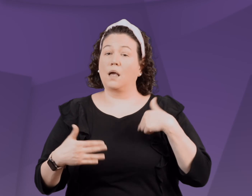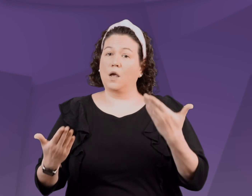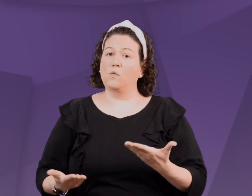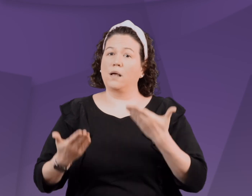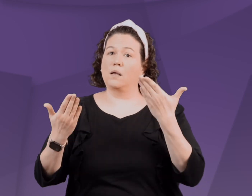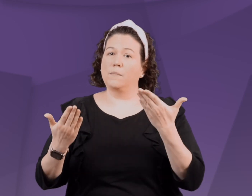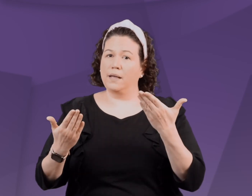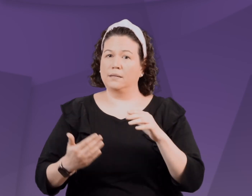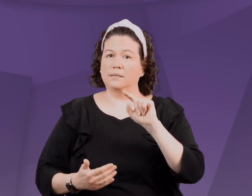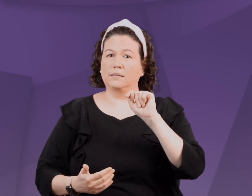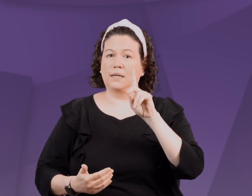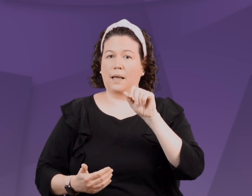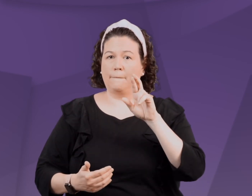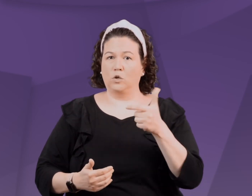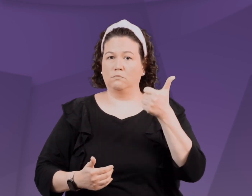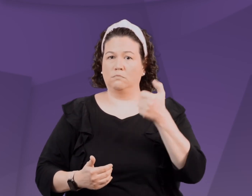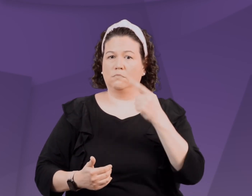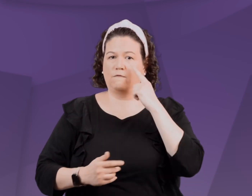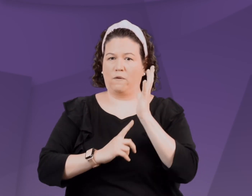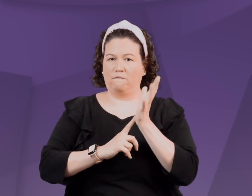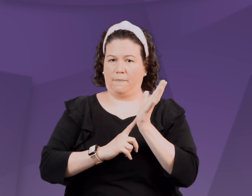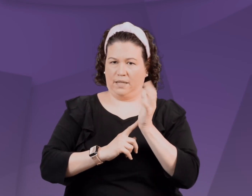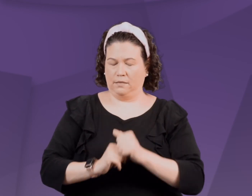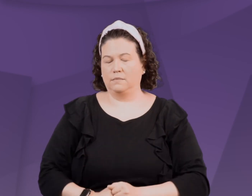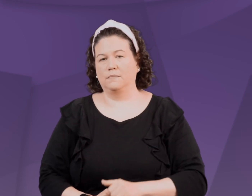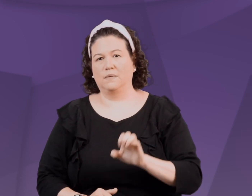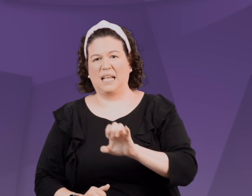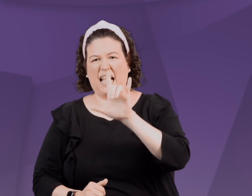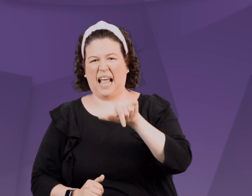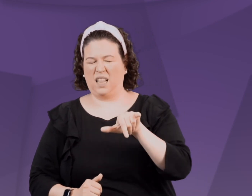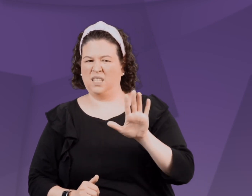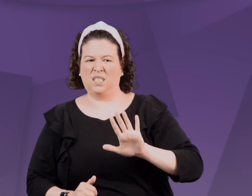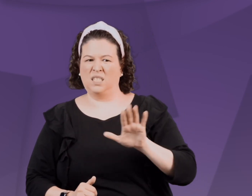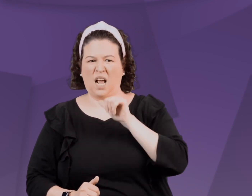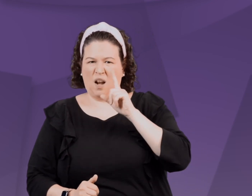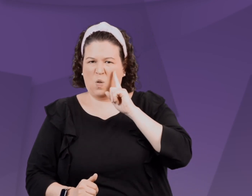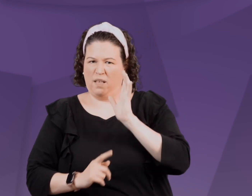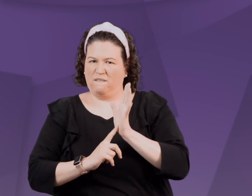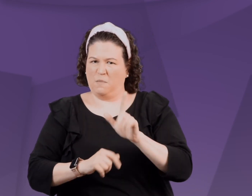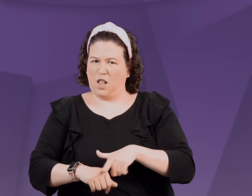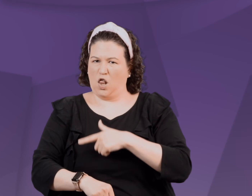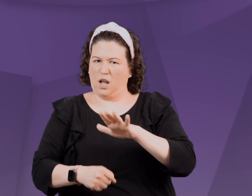I suggested we set the timer for five minutes. She told me she didn't think five minutes was long enough.